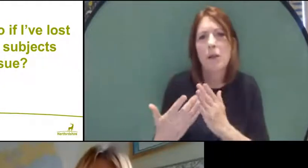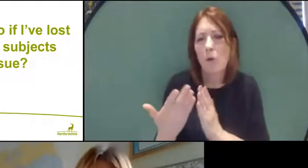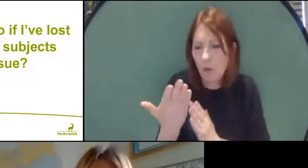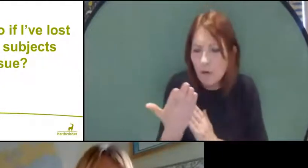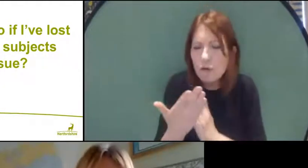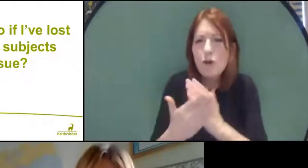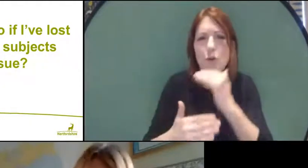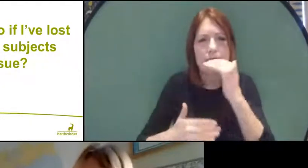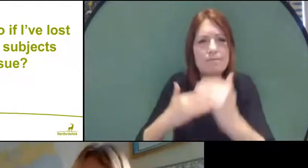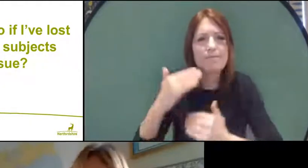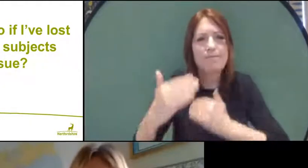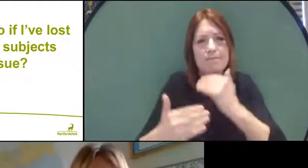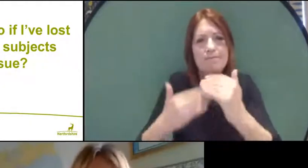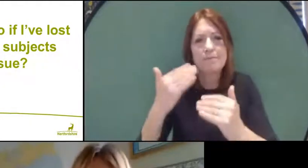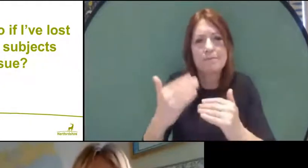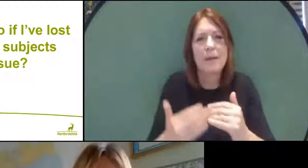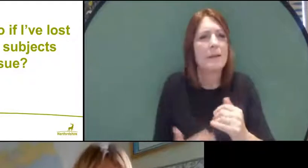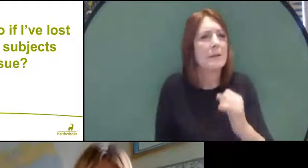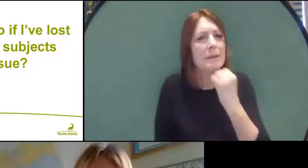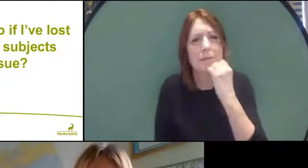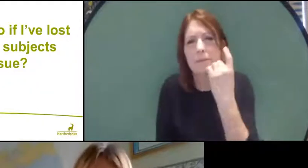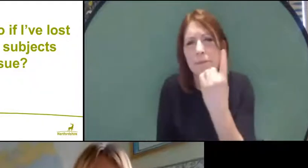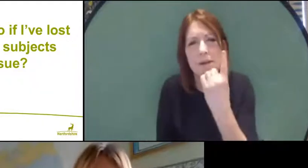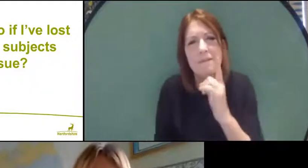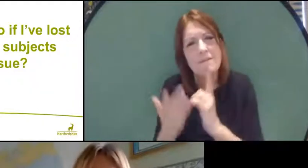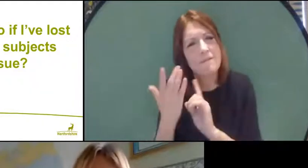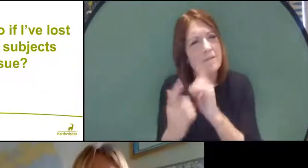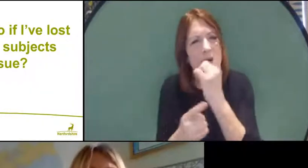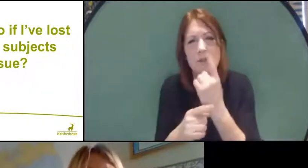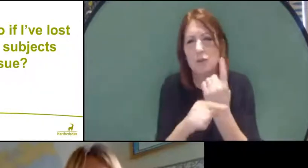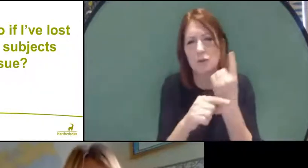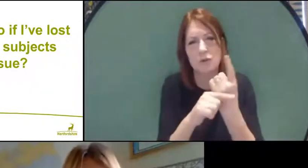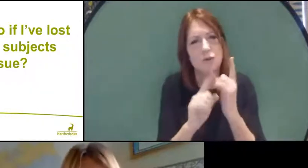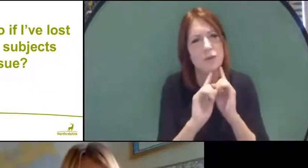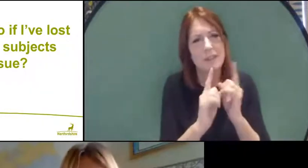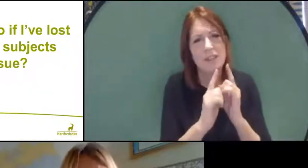But in the first instance, talk to your teachers at school about how you're feeling,